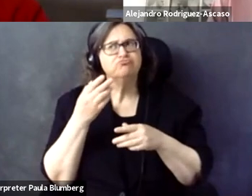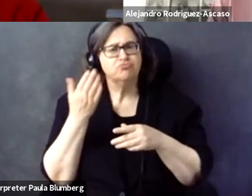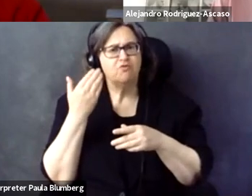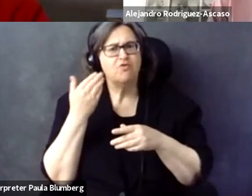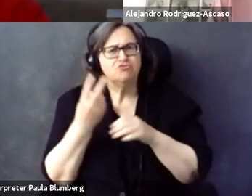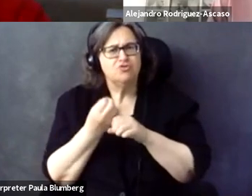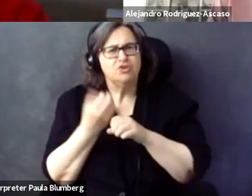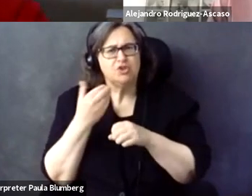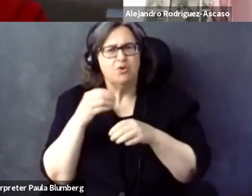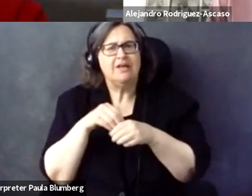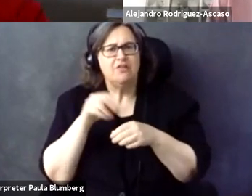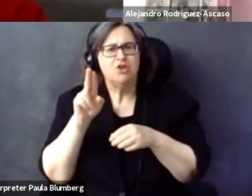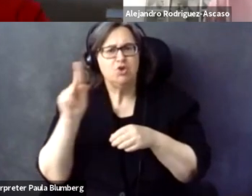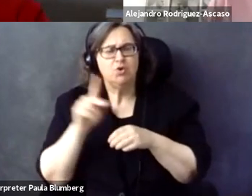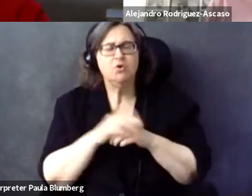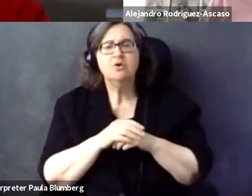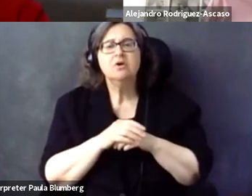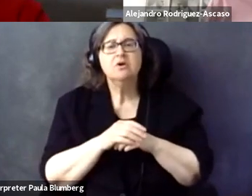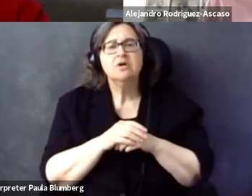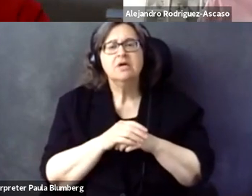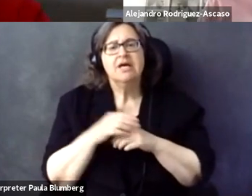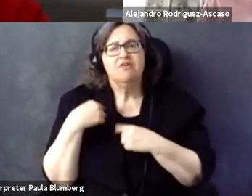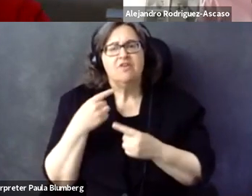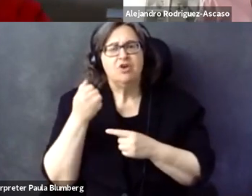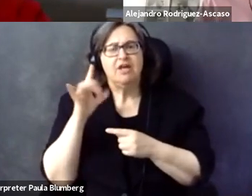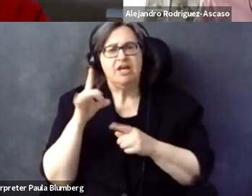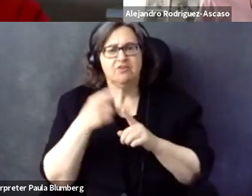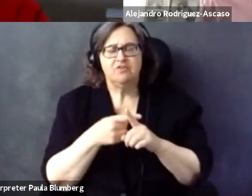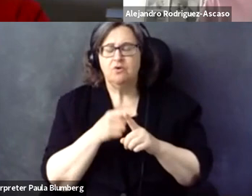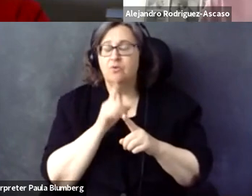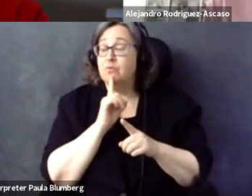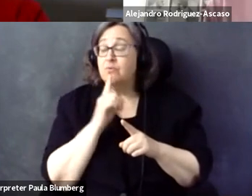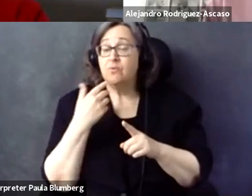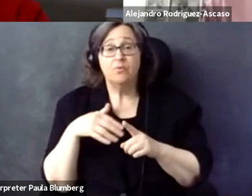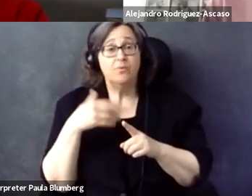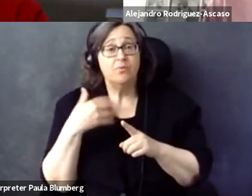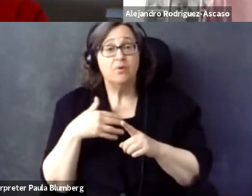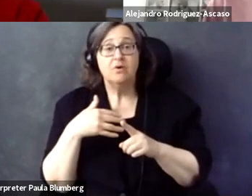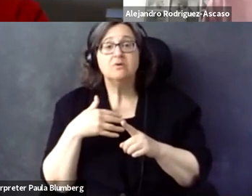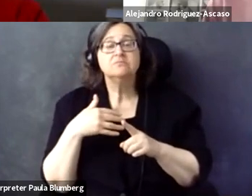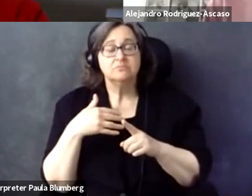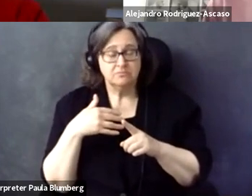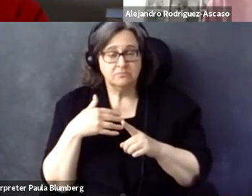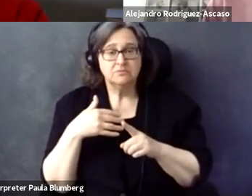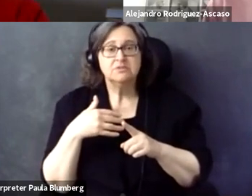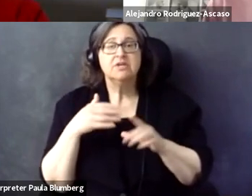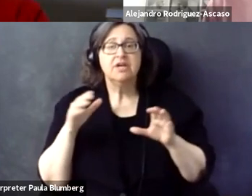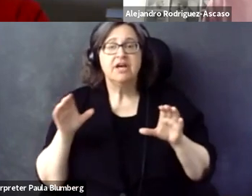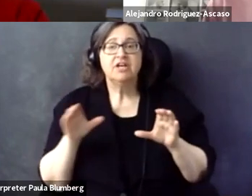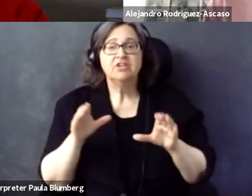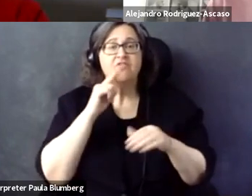public sector, imperative that we saw introduced a couple years ago in the UK, in the last 18 months there